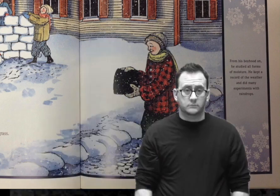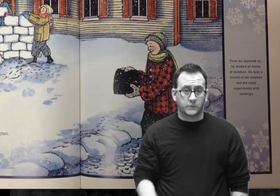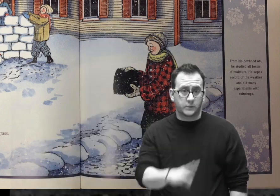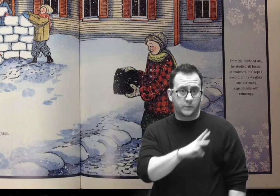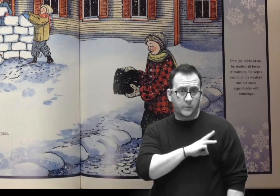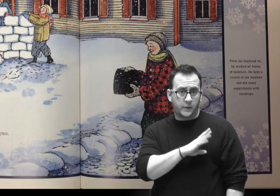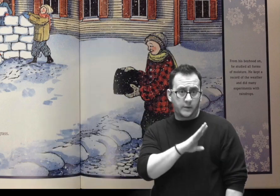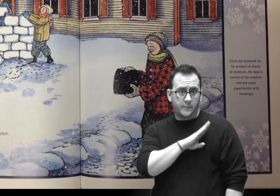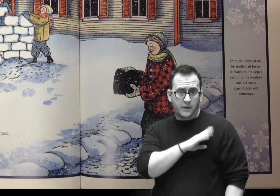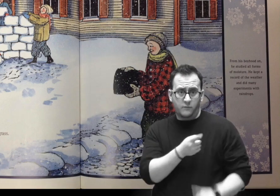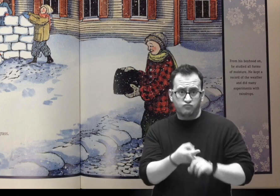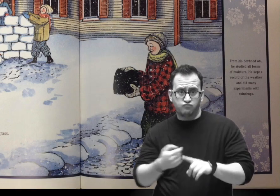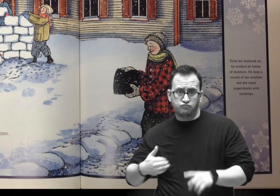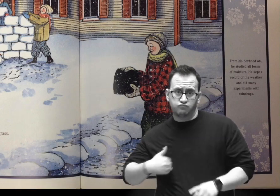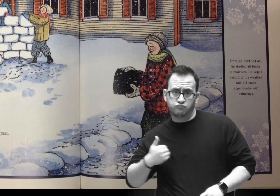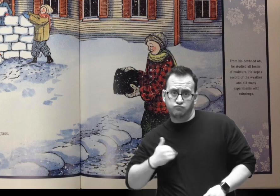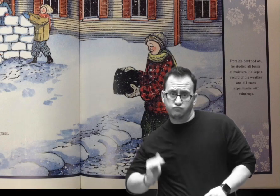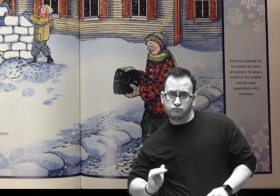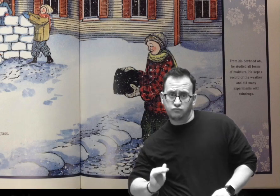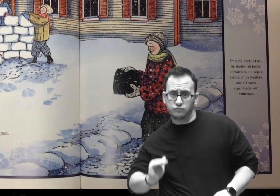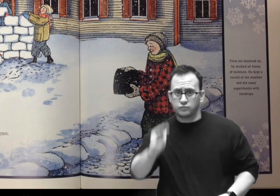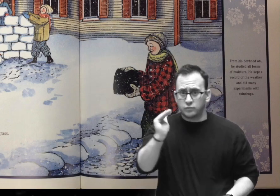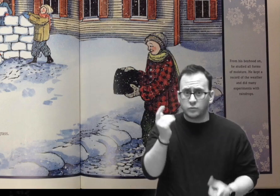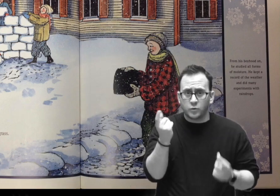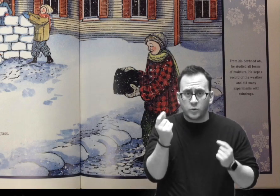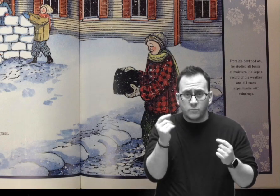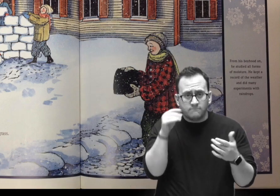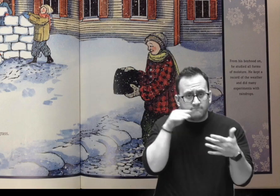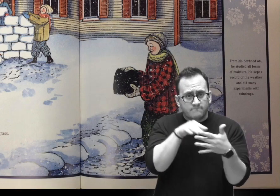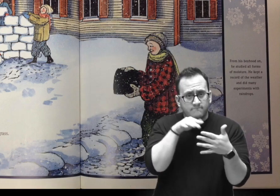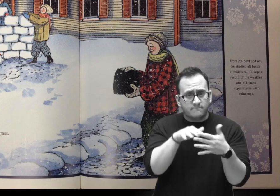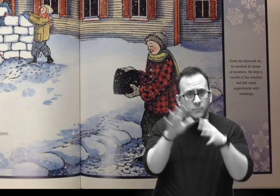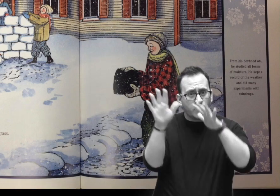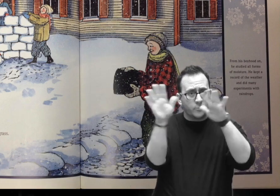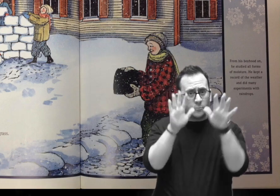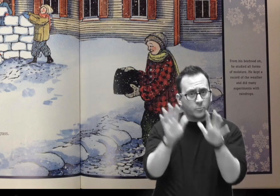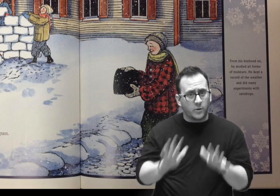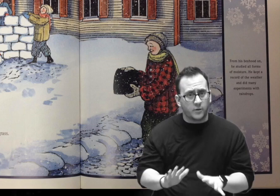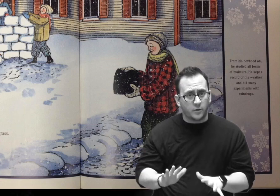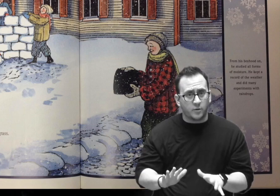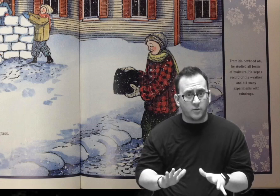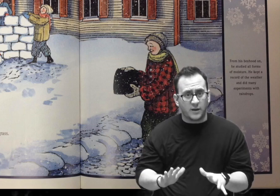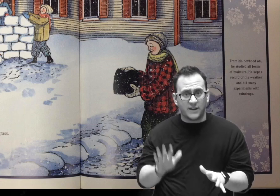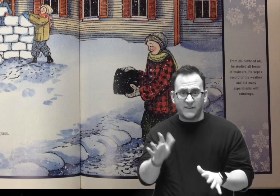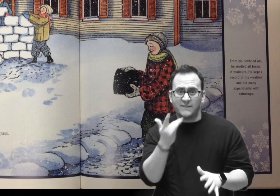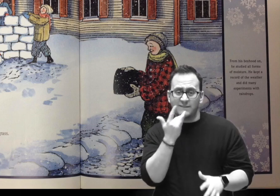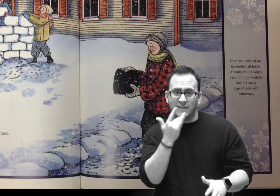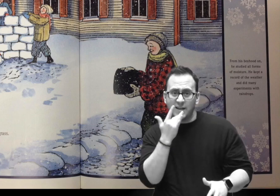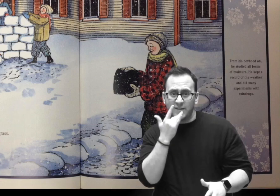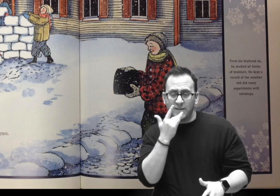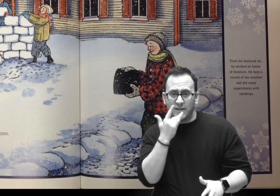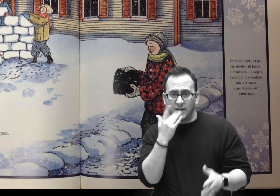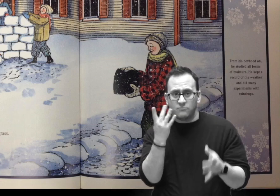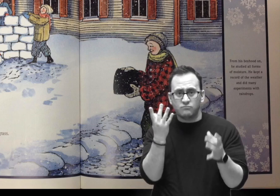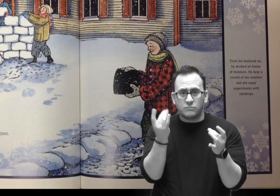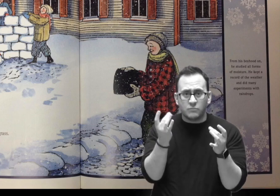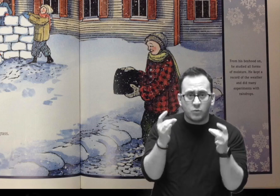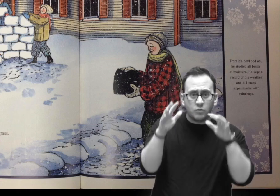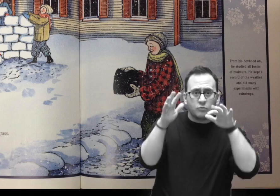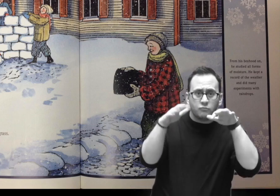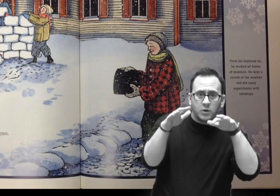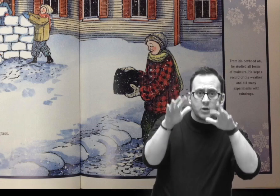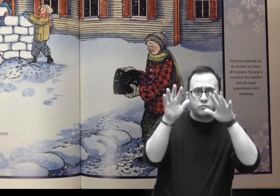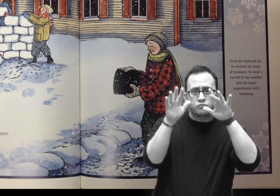Right panel: From his boyhood on, he studied all forms of moisture. He kept a record of the weather and did many experiments with raindrops.